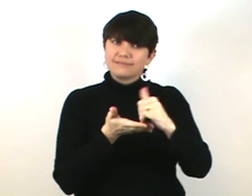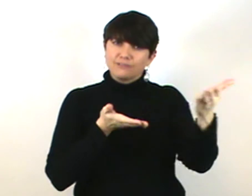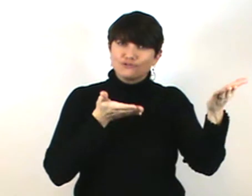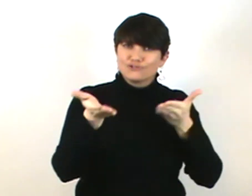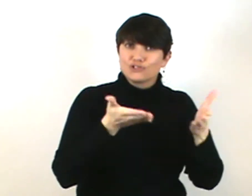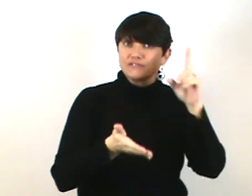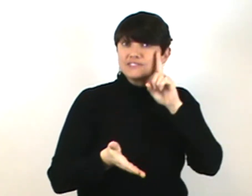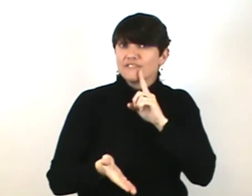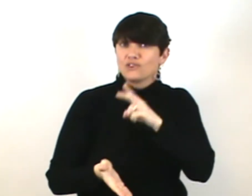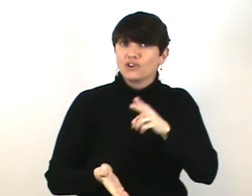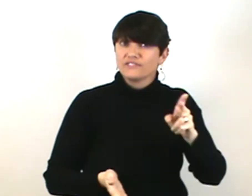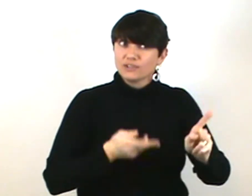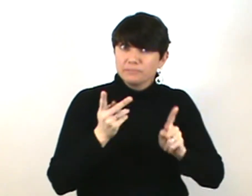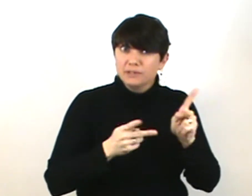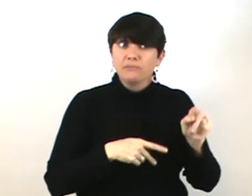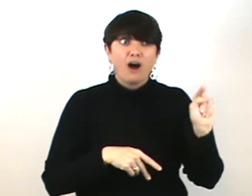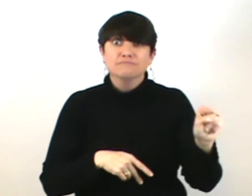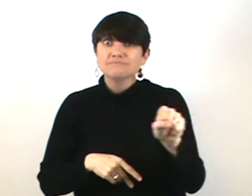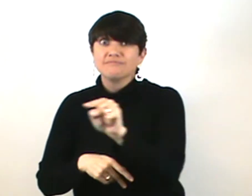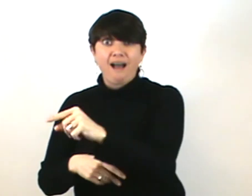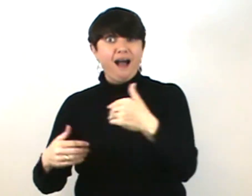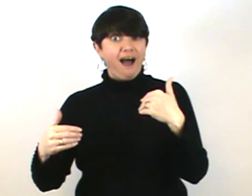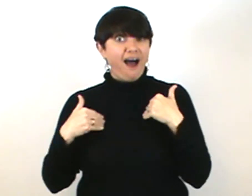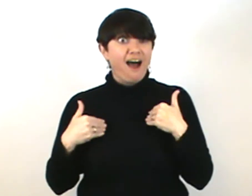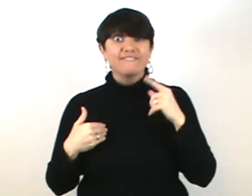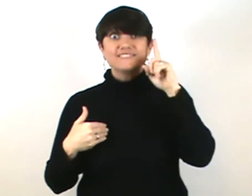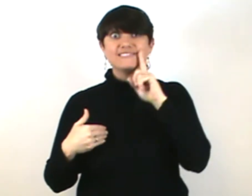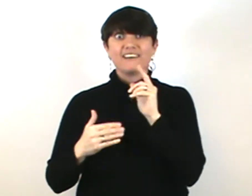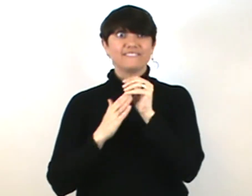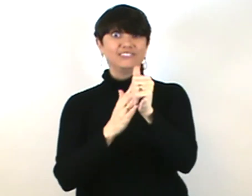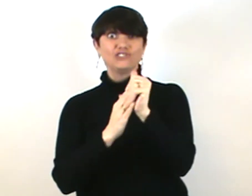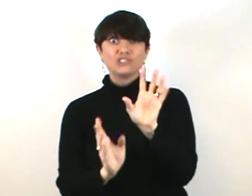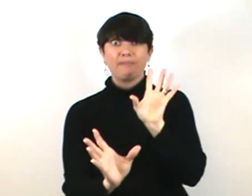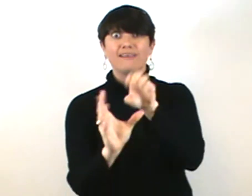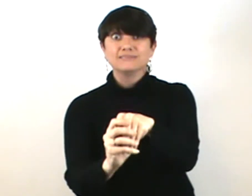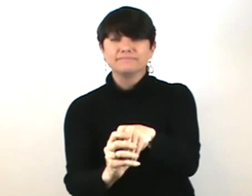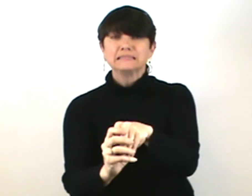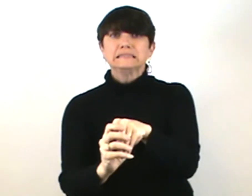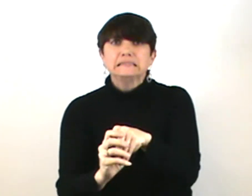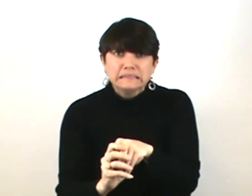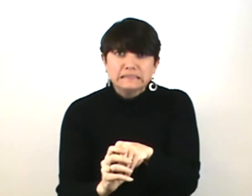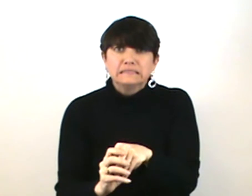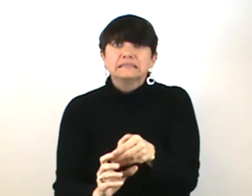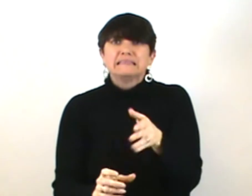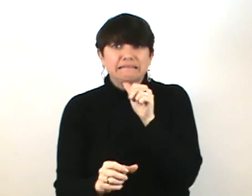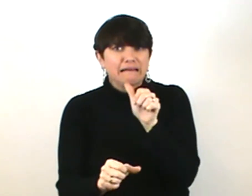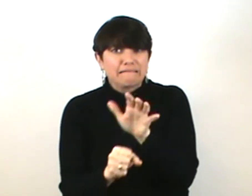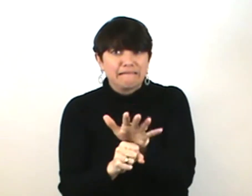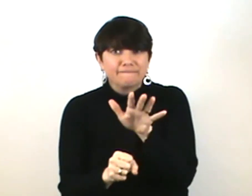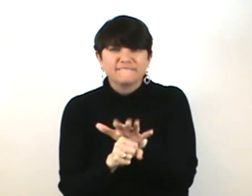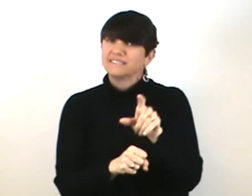places that serve the Deaf and hard of hearing community don't see to have adequate Deaf leadership or involvement